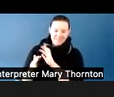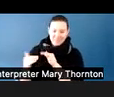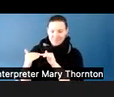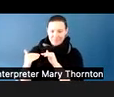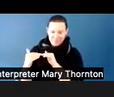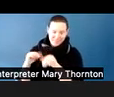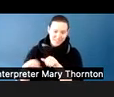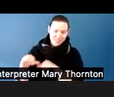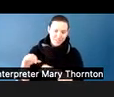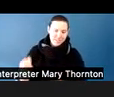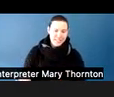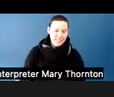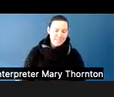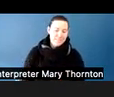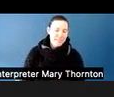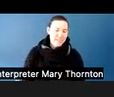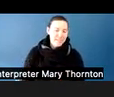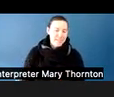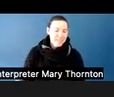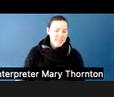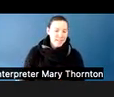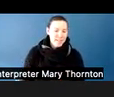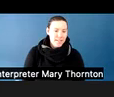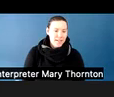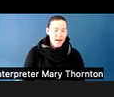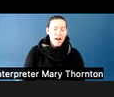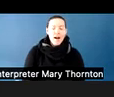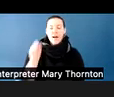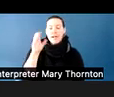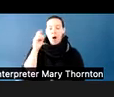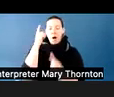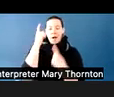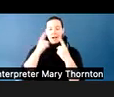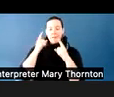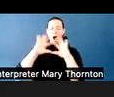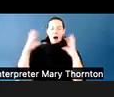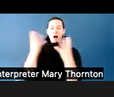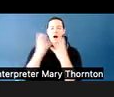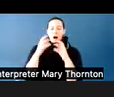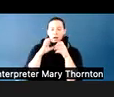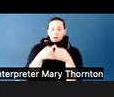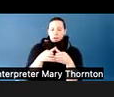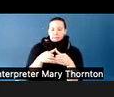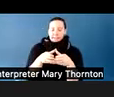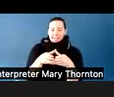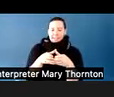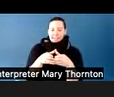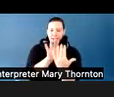So when we think about whole-group strategies-- because a lot of these strategies apply to everybody for managing disruptions--